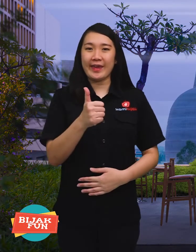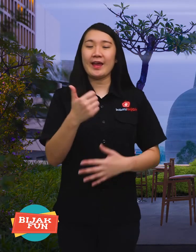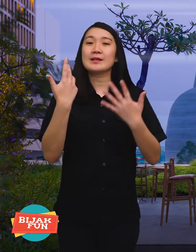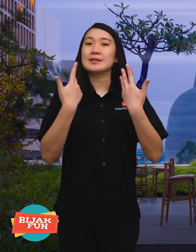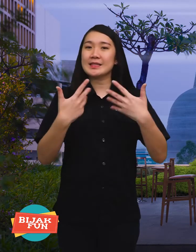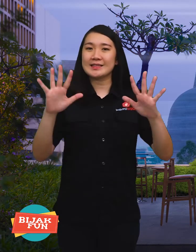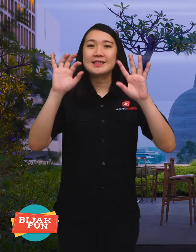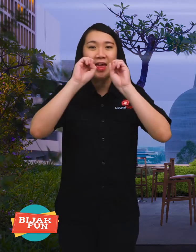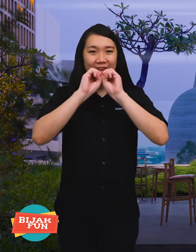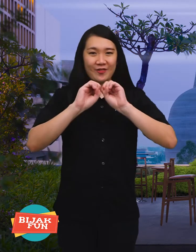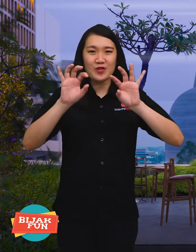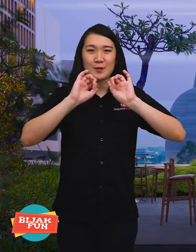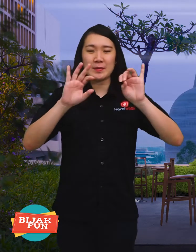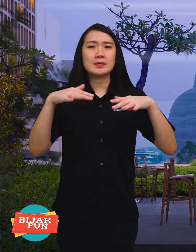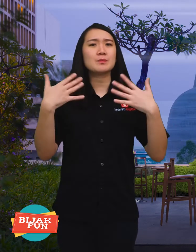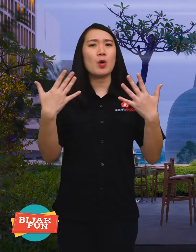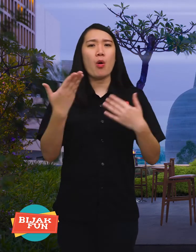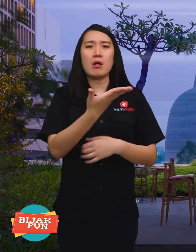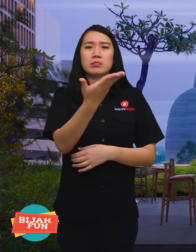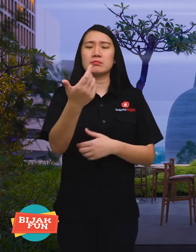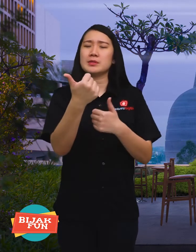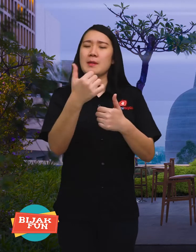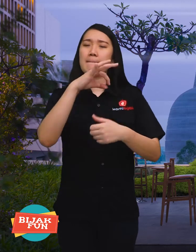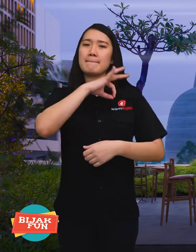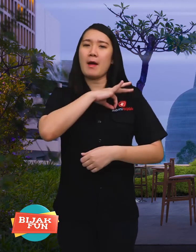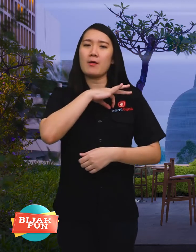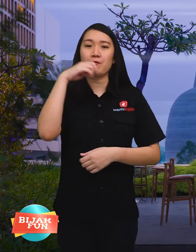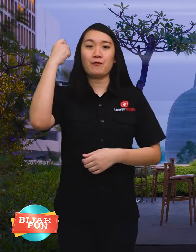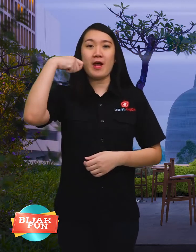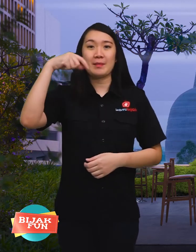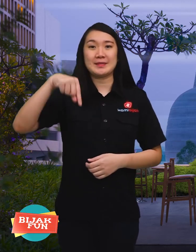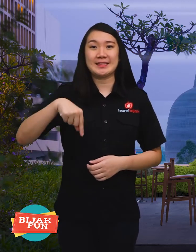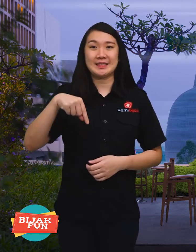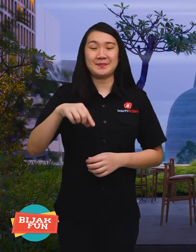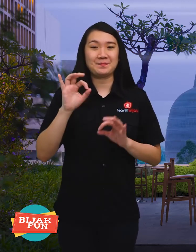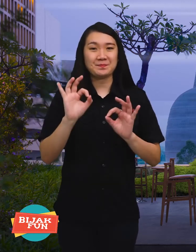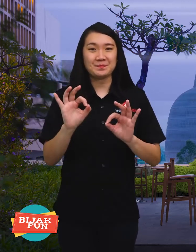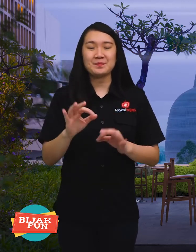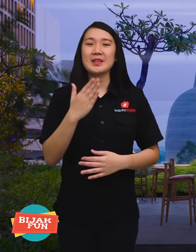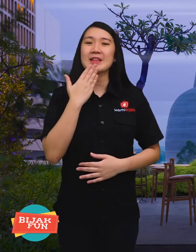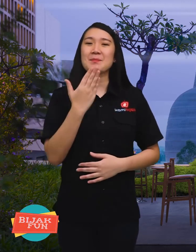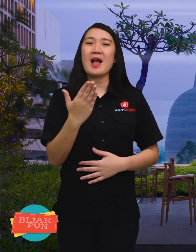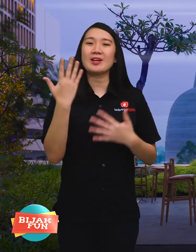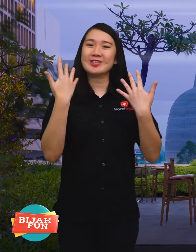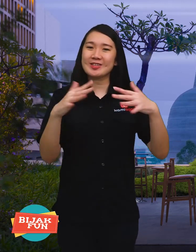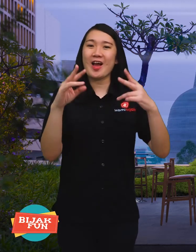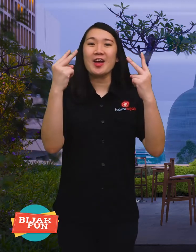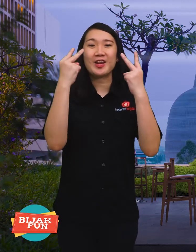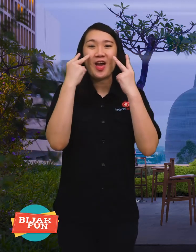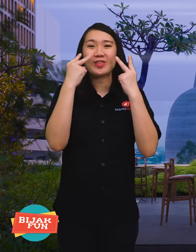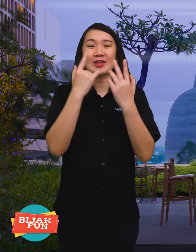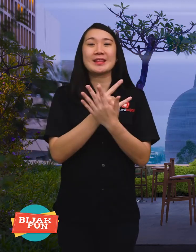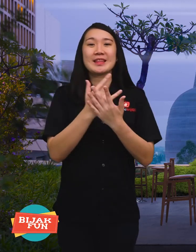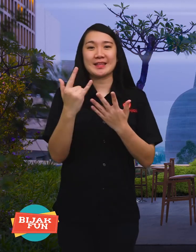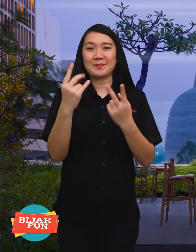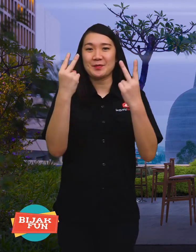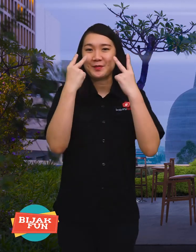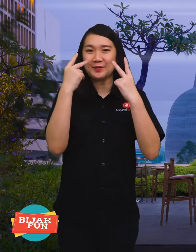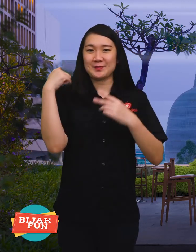Okay, the information is finished this time, I hope beneficial. Thank you for watching,